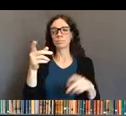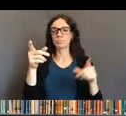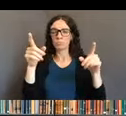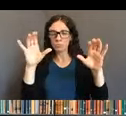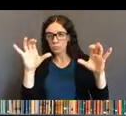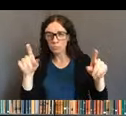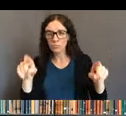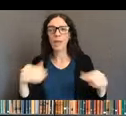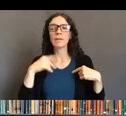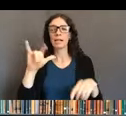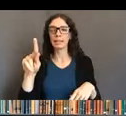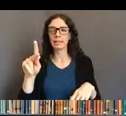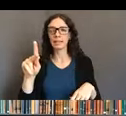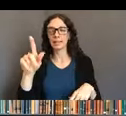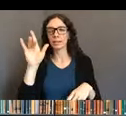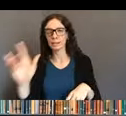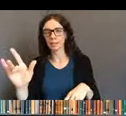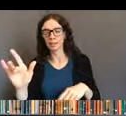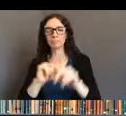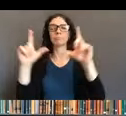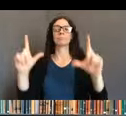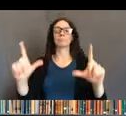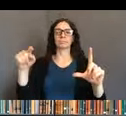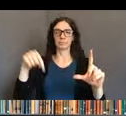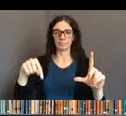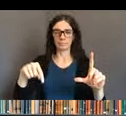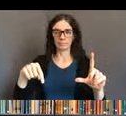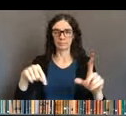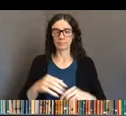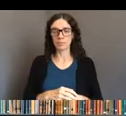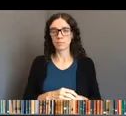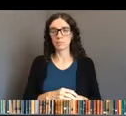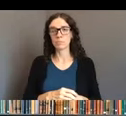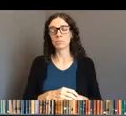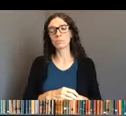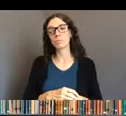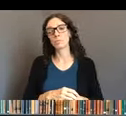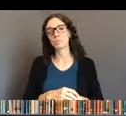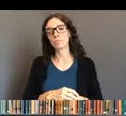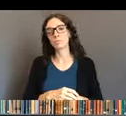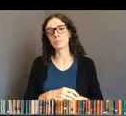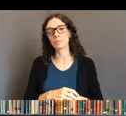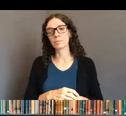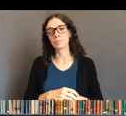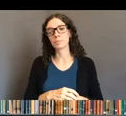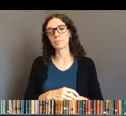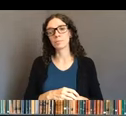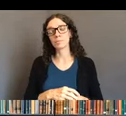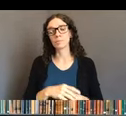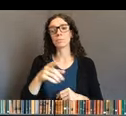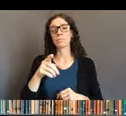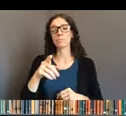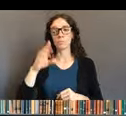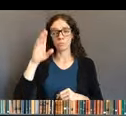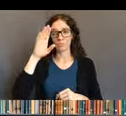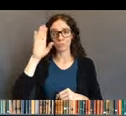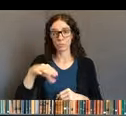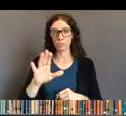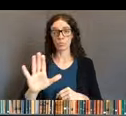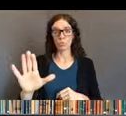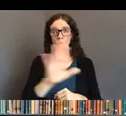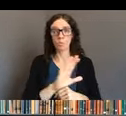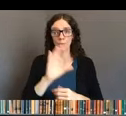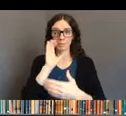At the three dots, in the right up top corner, is a drop down menu where you can change your name.